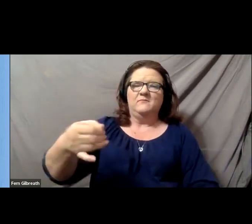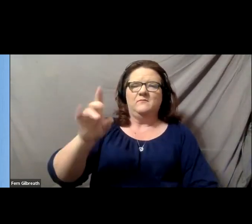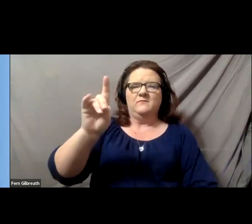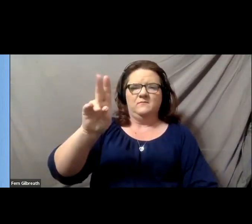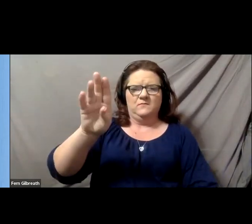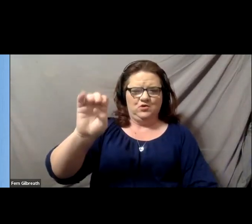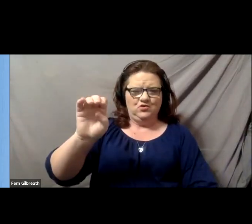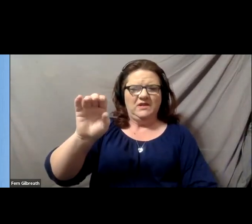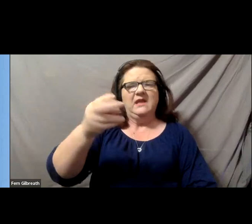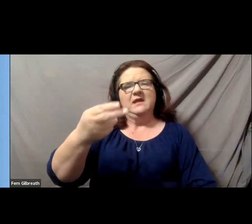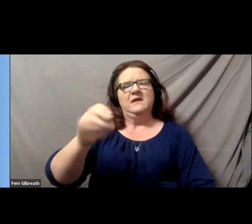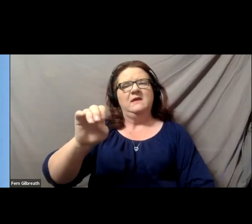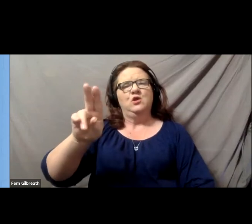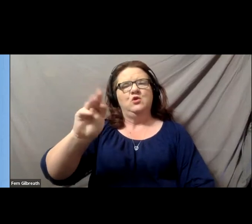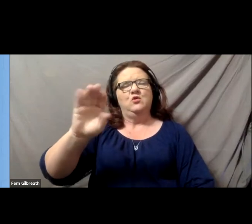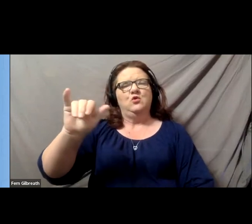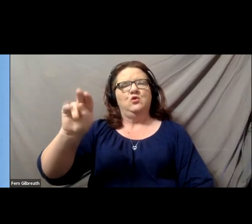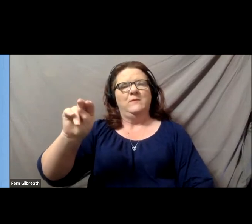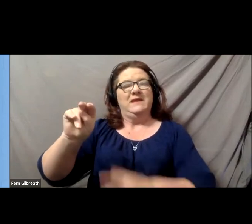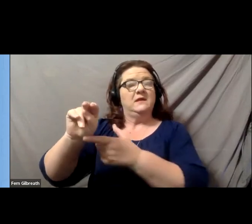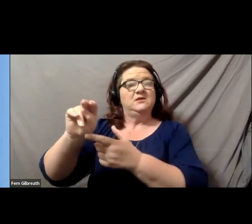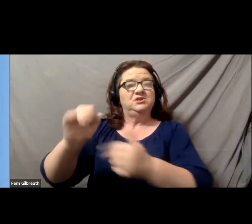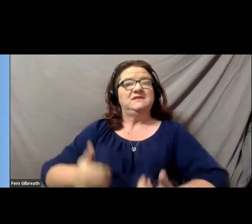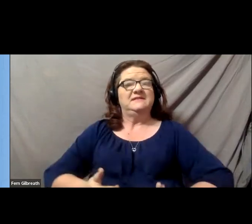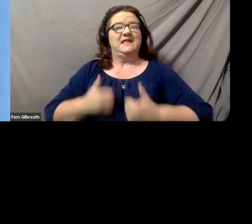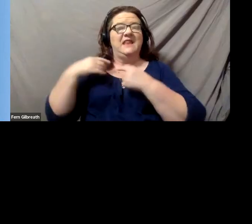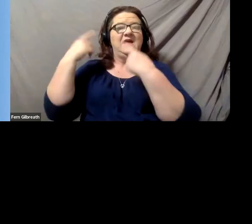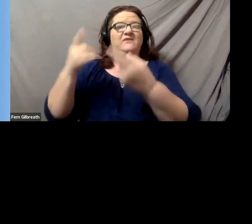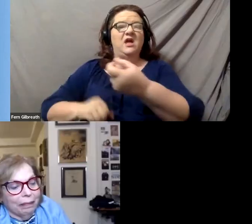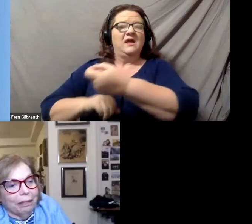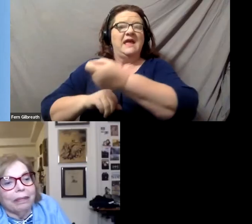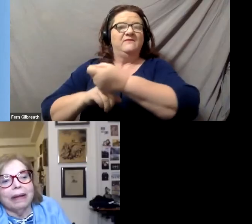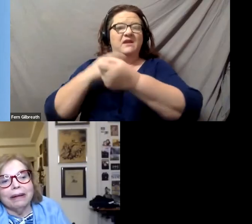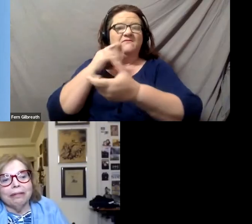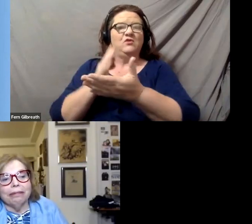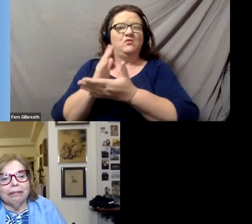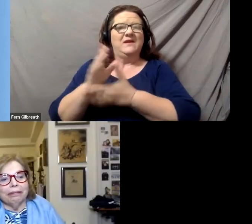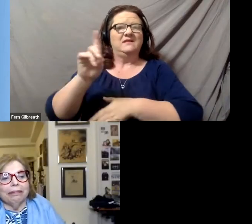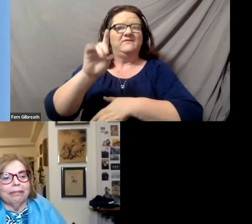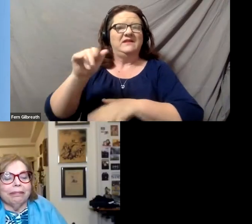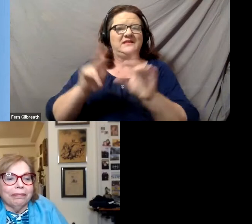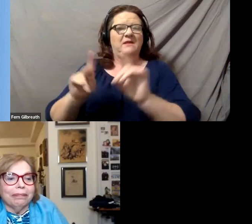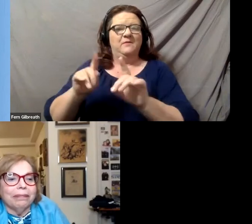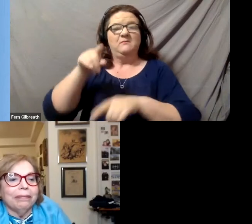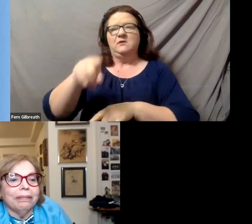Judy is a lifelong advocate for the rights of disabled people. She's been instrumental in